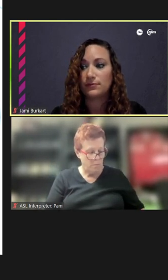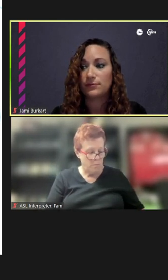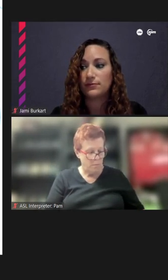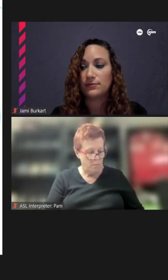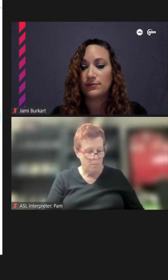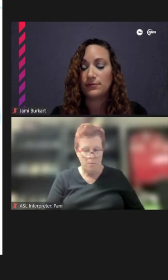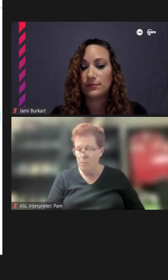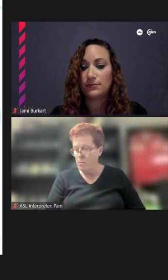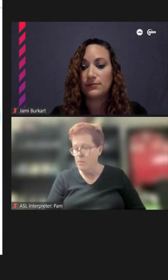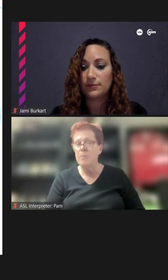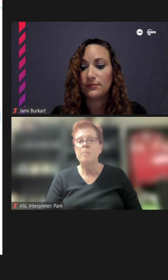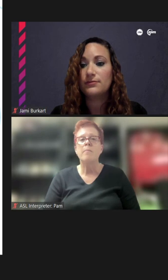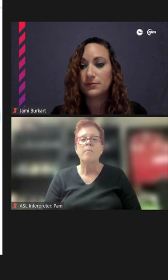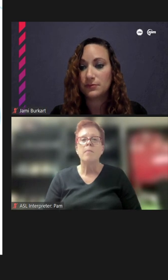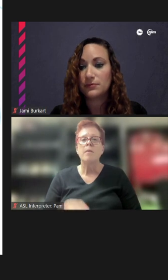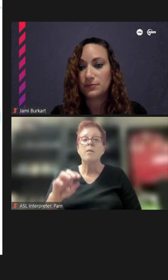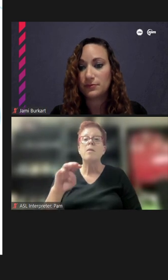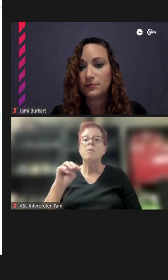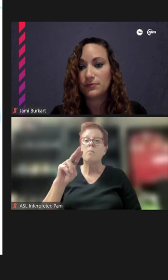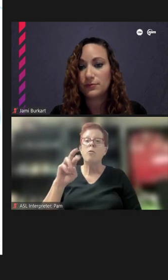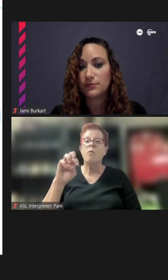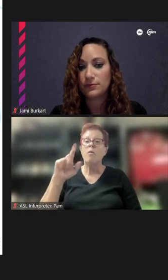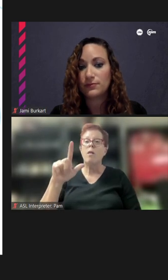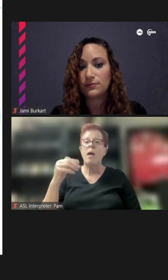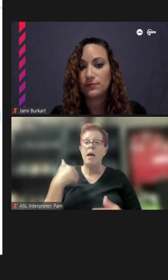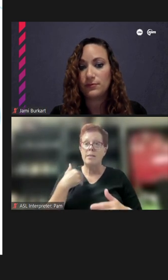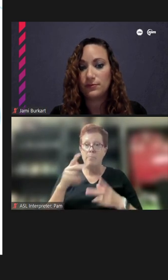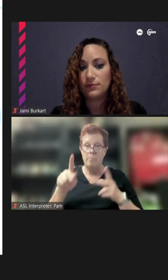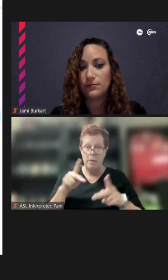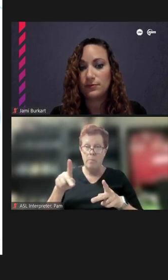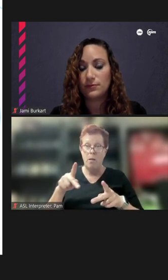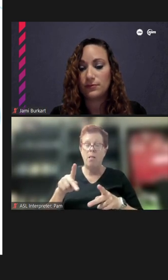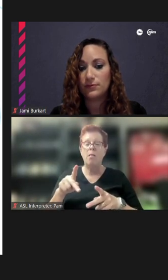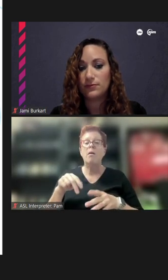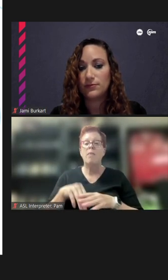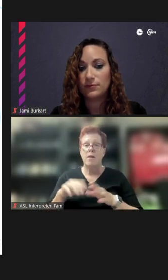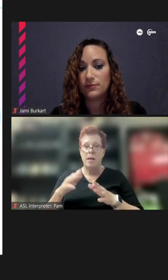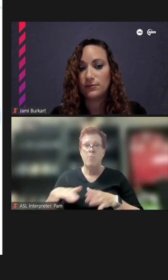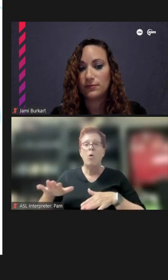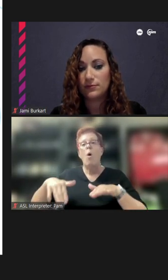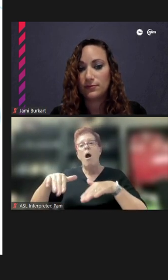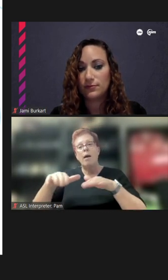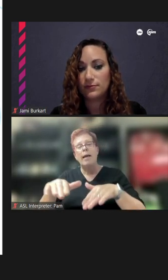Well, the mural has people within the neighborhood walking along the street, but then it also depicts